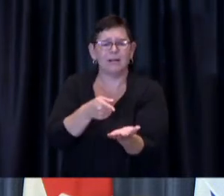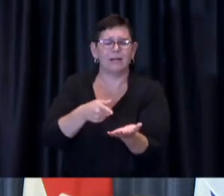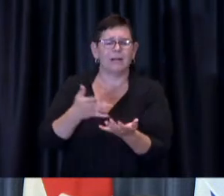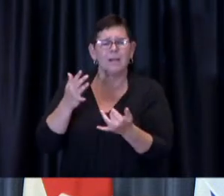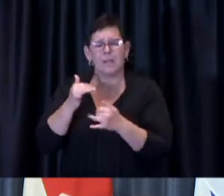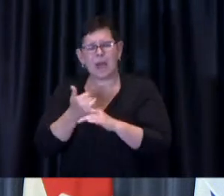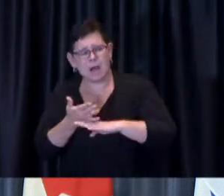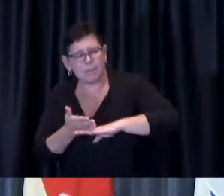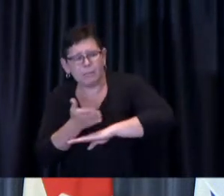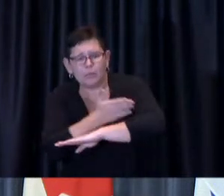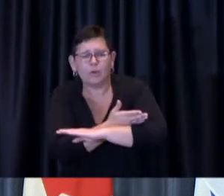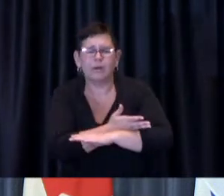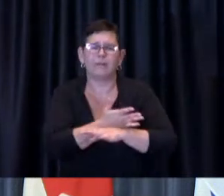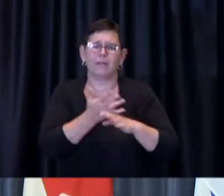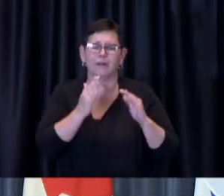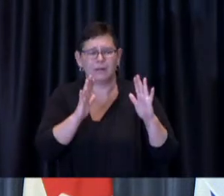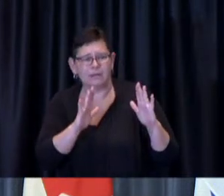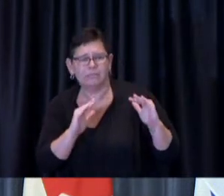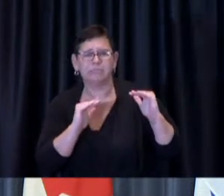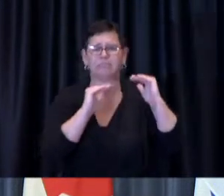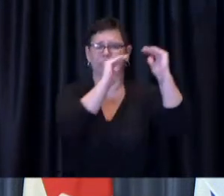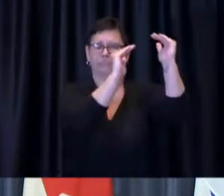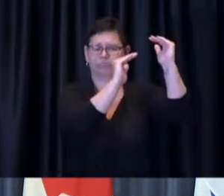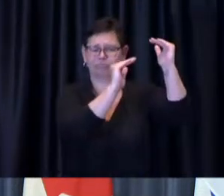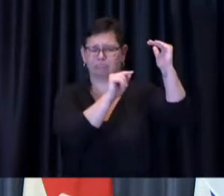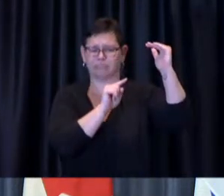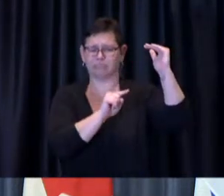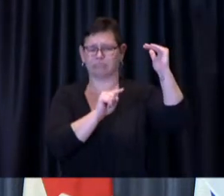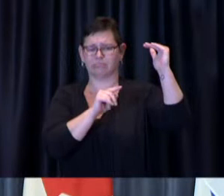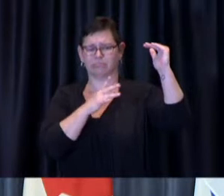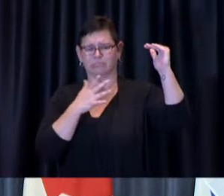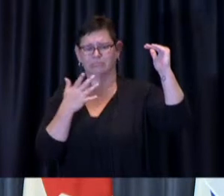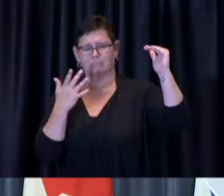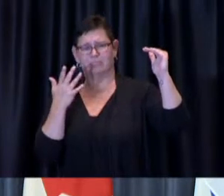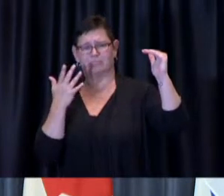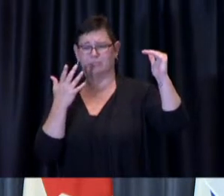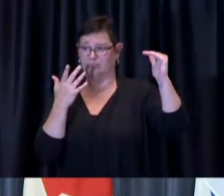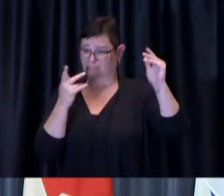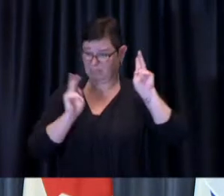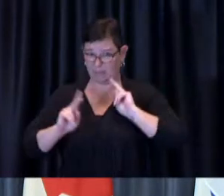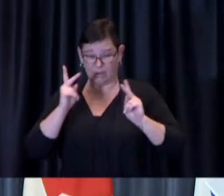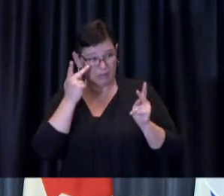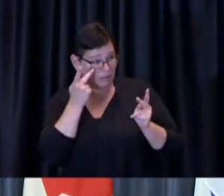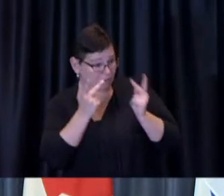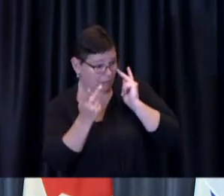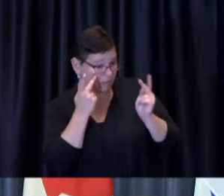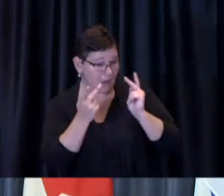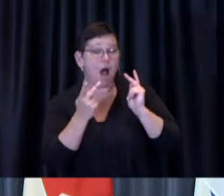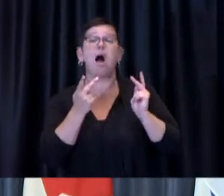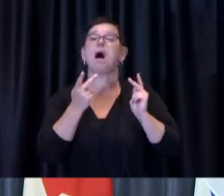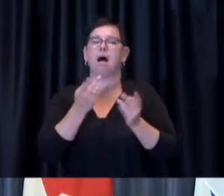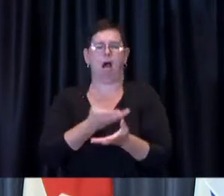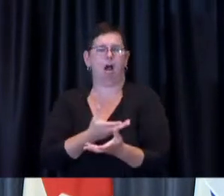but also improves confidence in vaccines and the benefits and protection that they provide so those